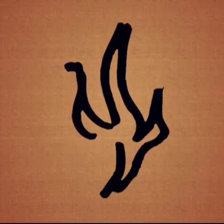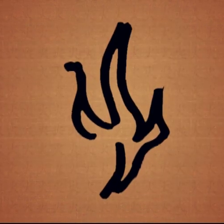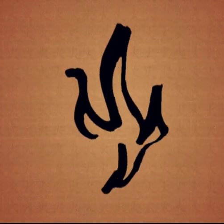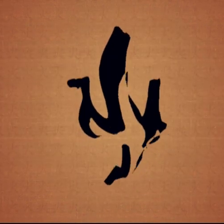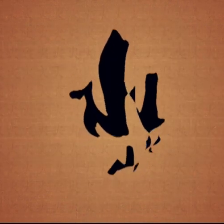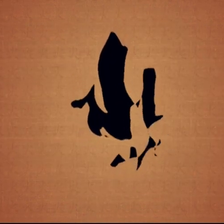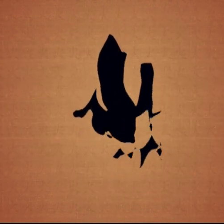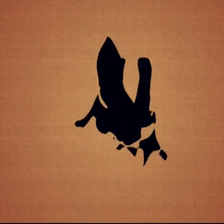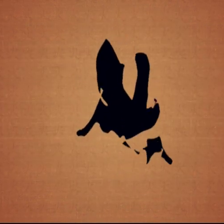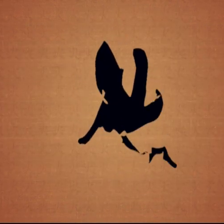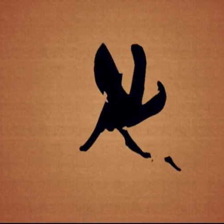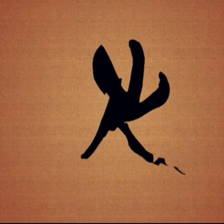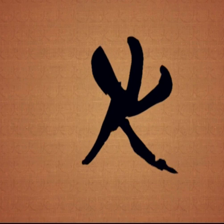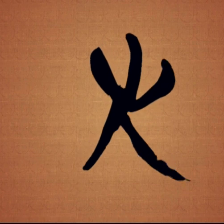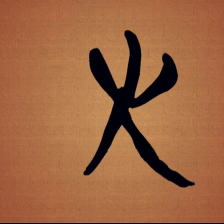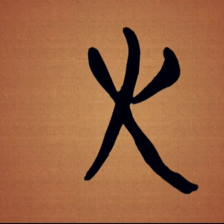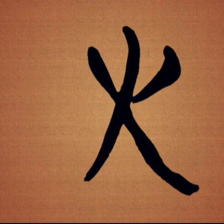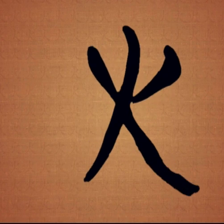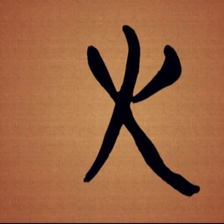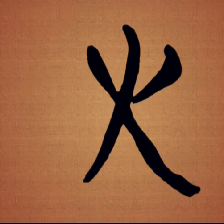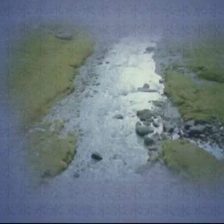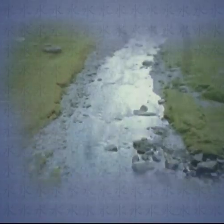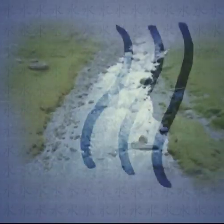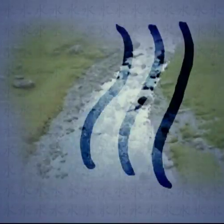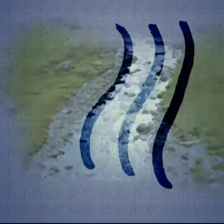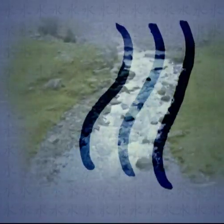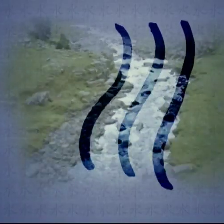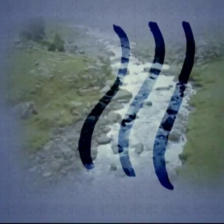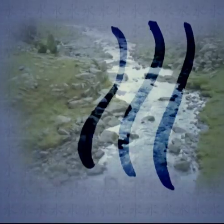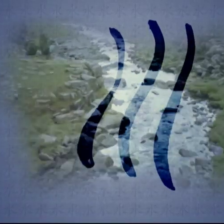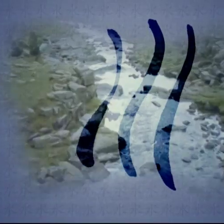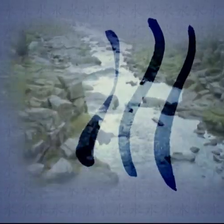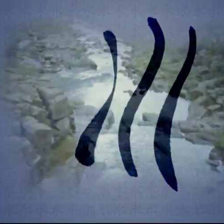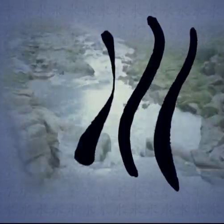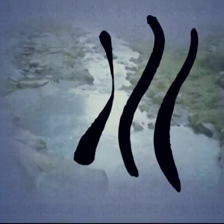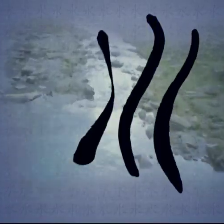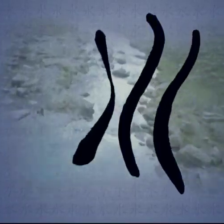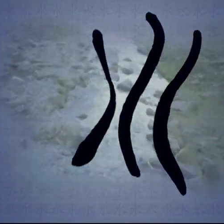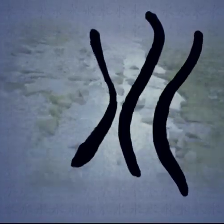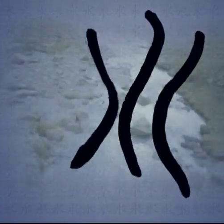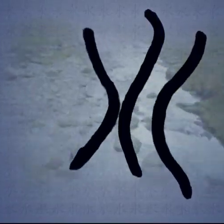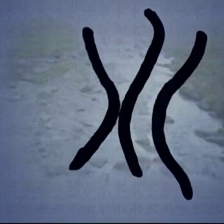where a word visualizes somehow or represents somehow what it is about.